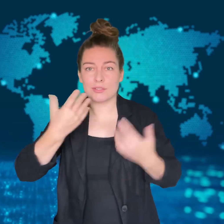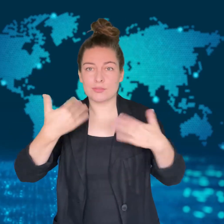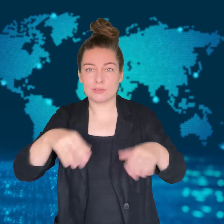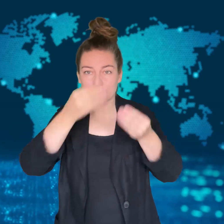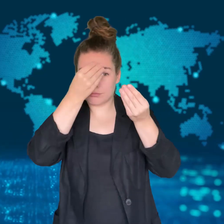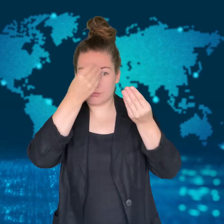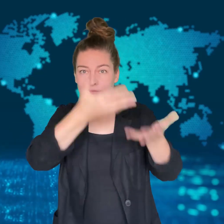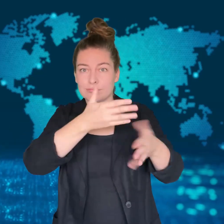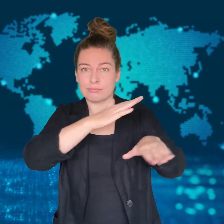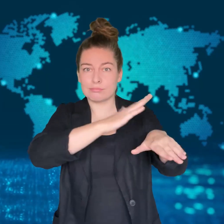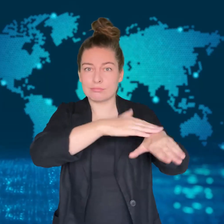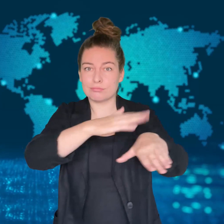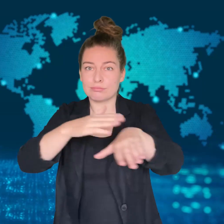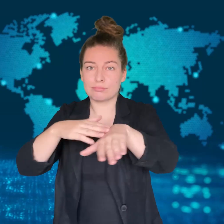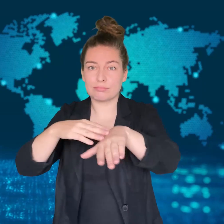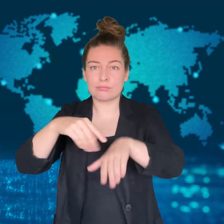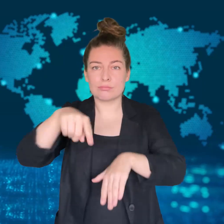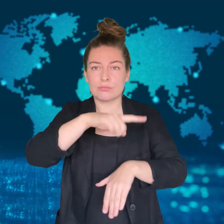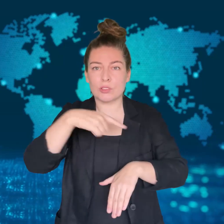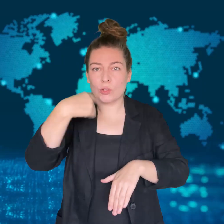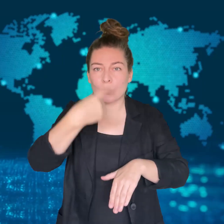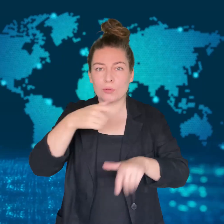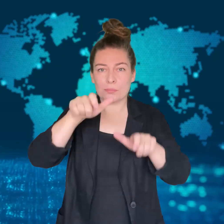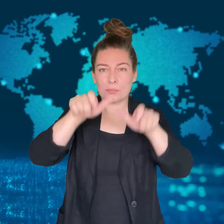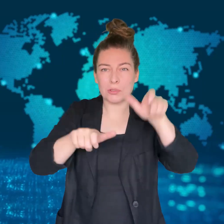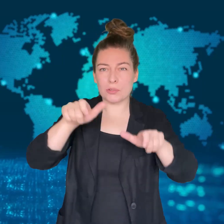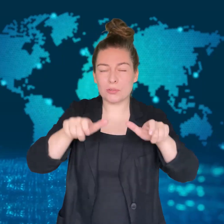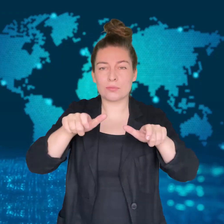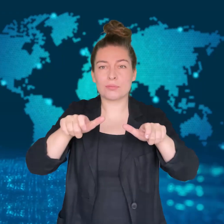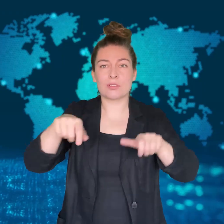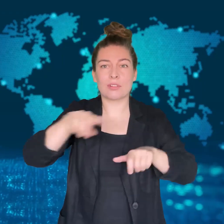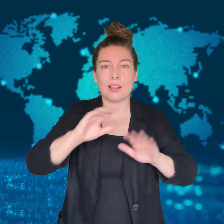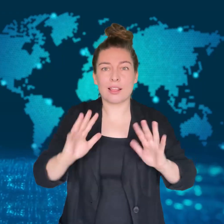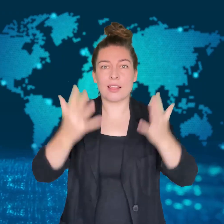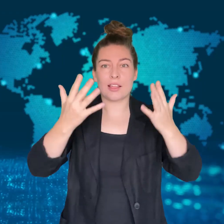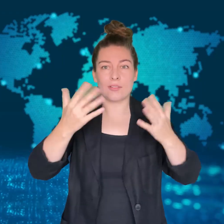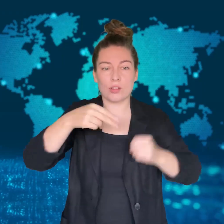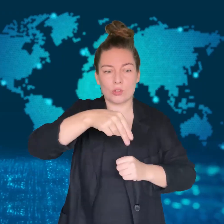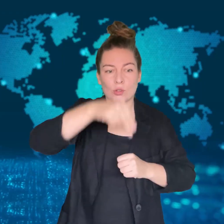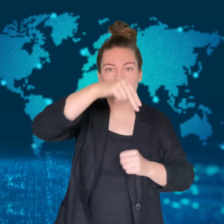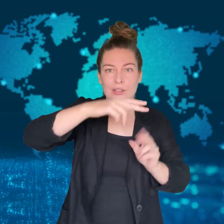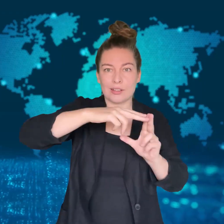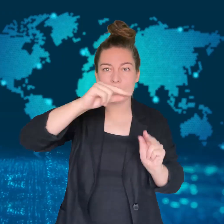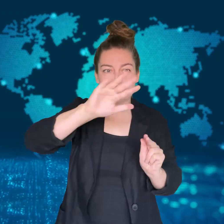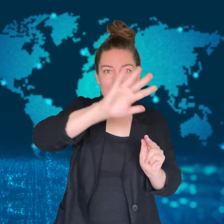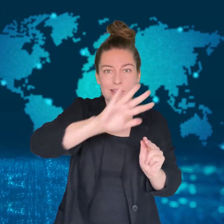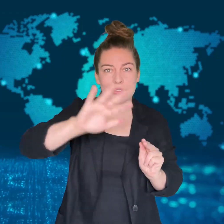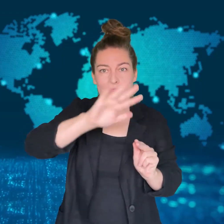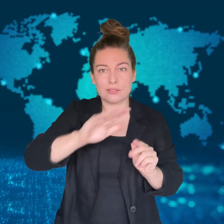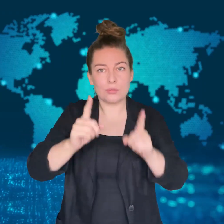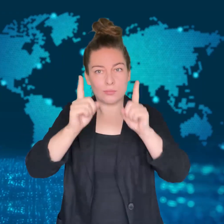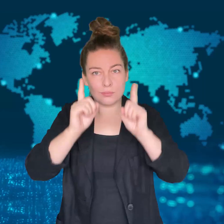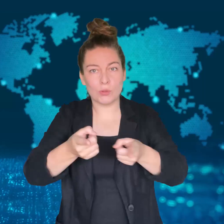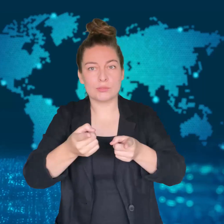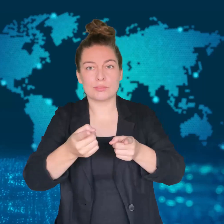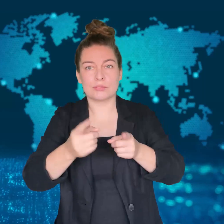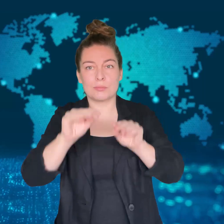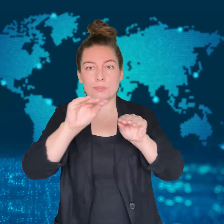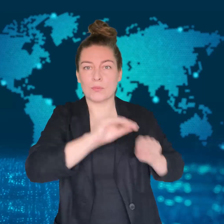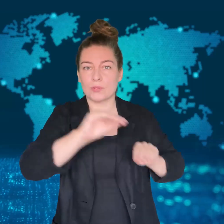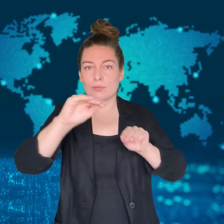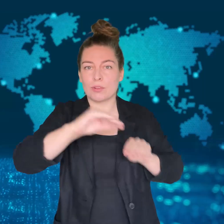they should evacuate to southern Gaza within 24 hours.